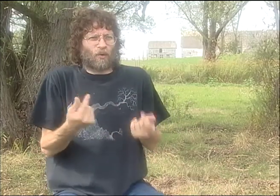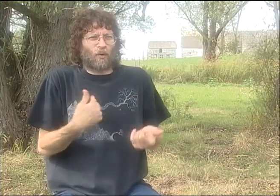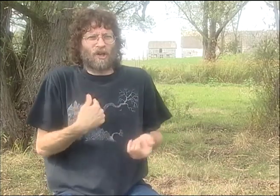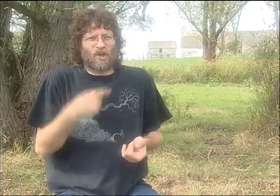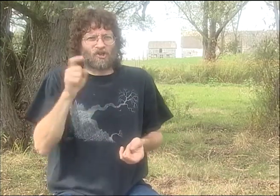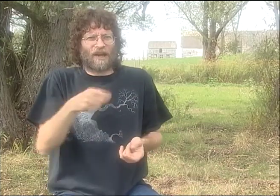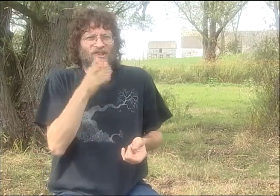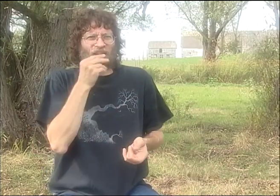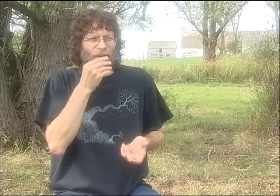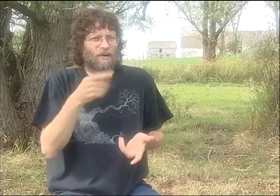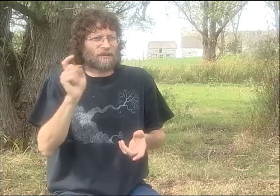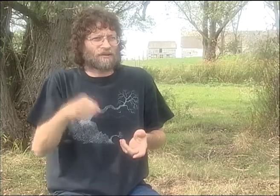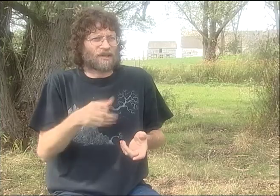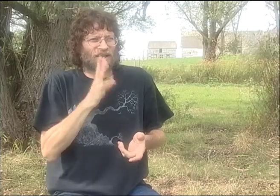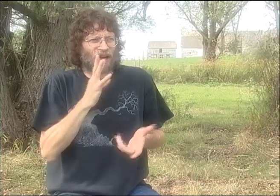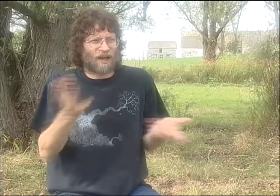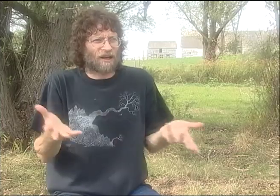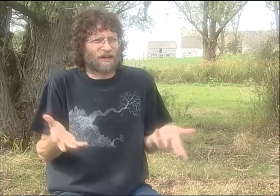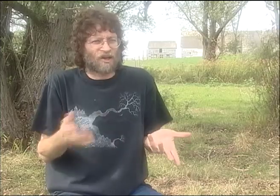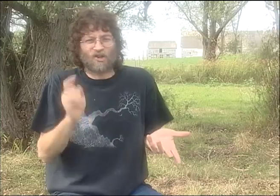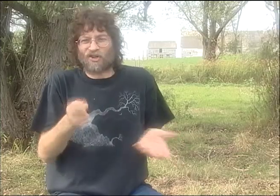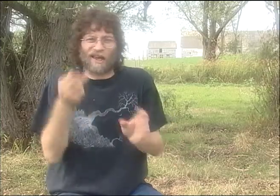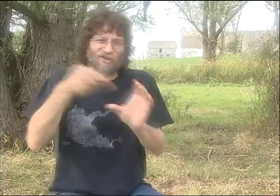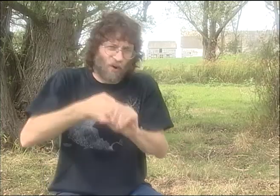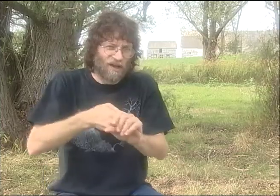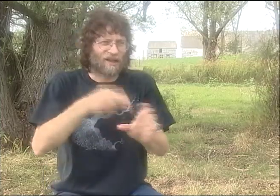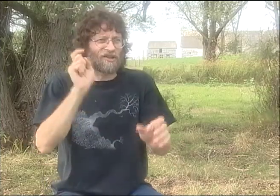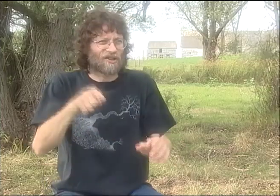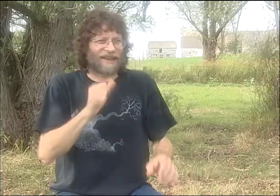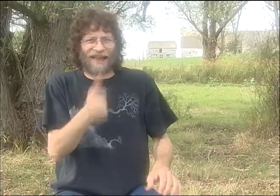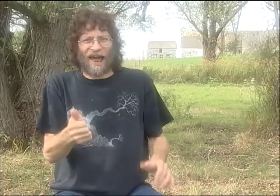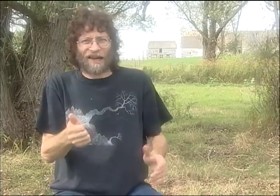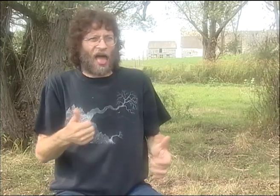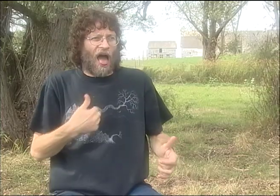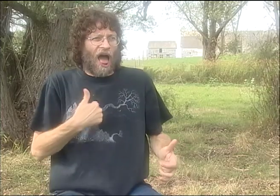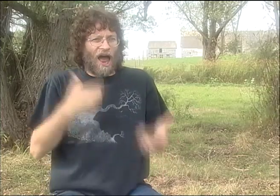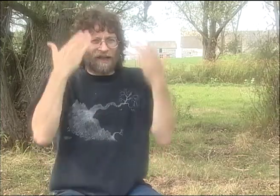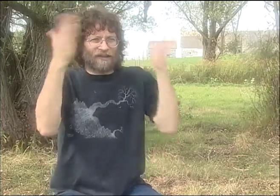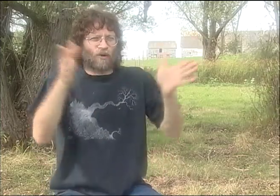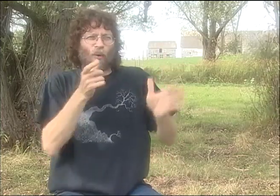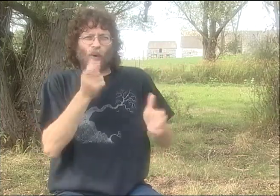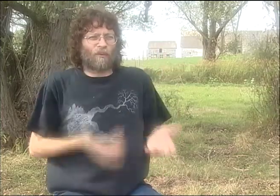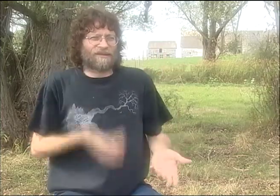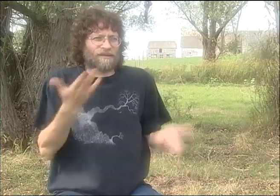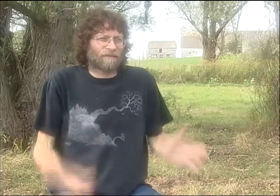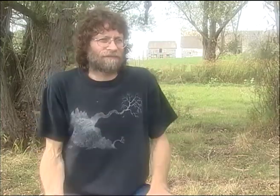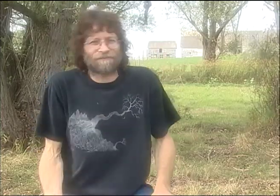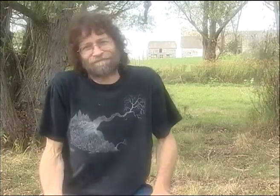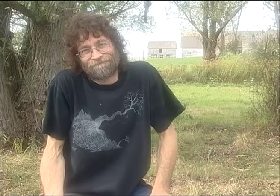YOU KNOW, I GUESS I WORK WITH A COUPLE OF THEM, BUT, LIKE, WHO AM I AND WHAT AM I DOING HERE? AND MAYBE I SHOULD JUST SHUT UP AND NOT SAY ANYTHING.